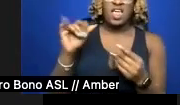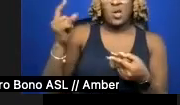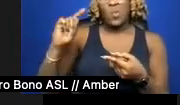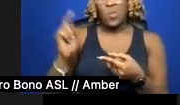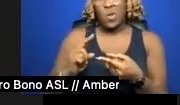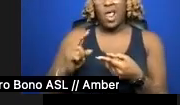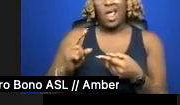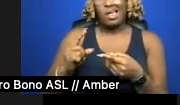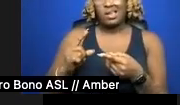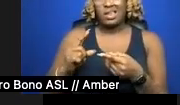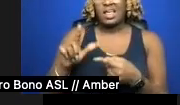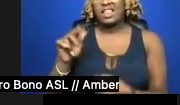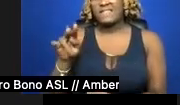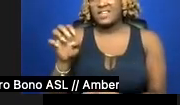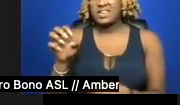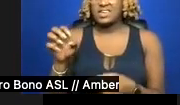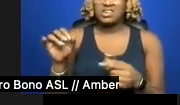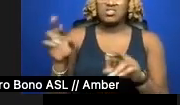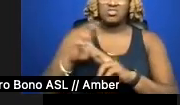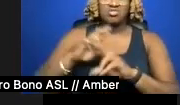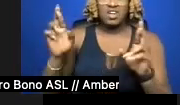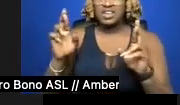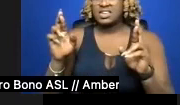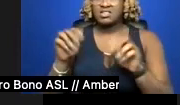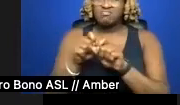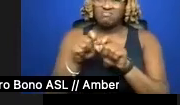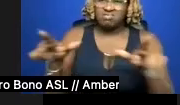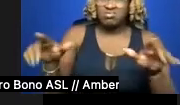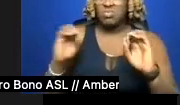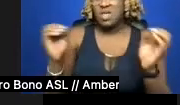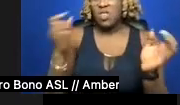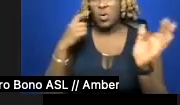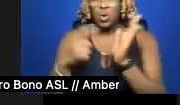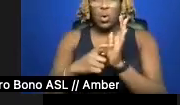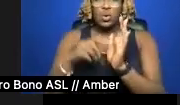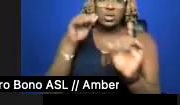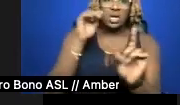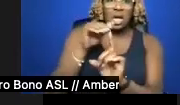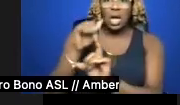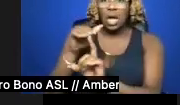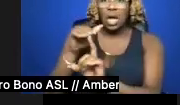ready to burst without notice. Answering a call to remind me of the appointment, I am addressed